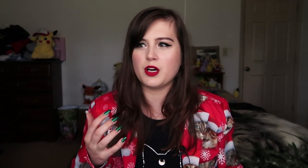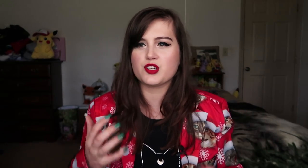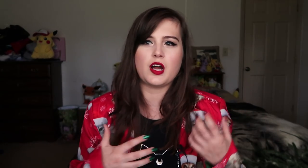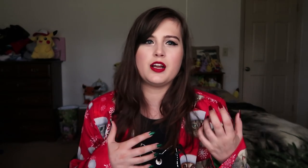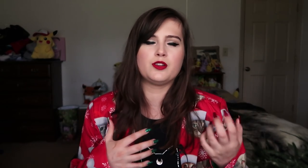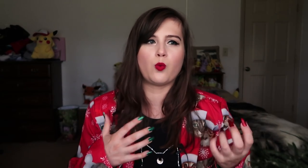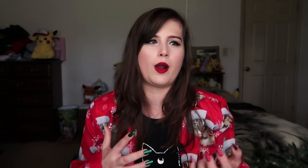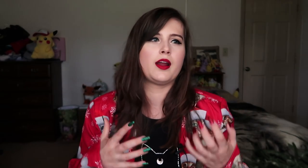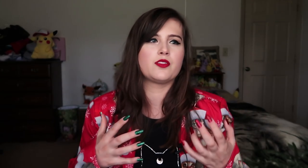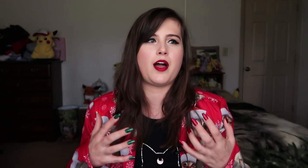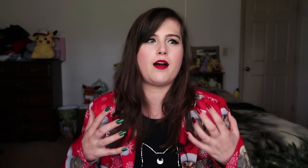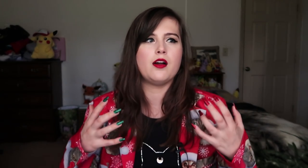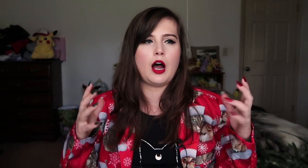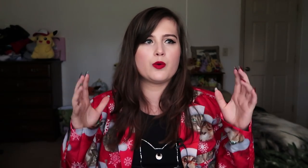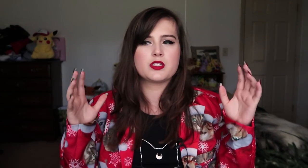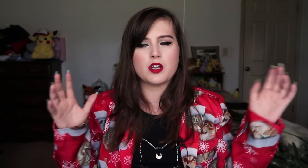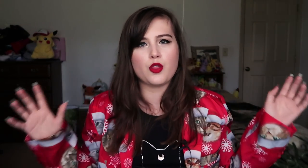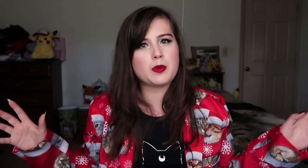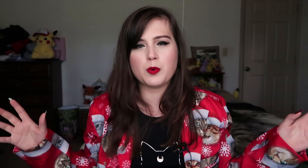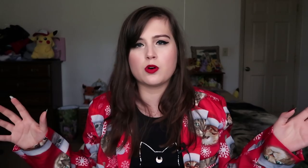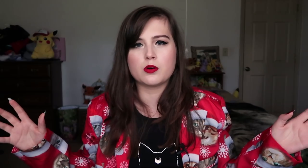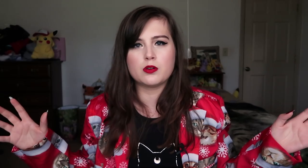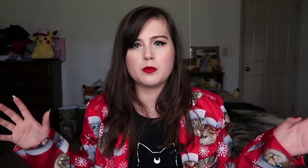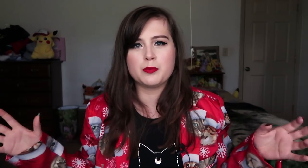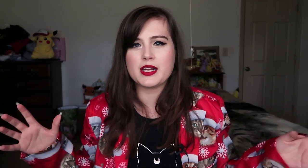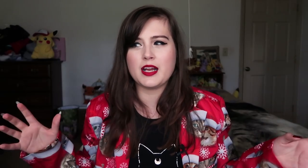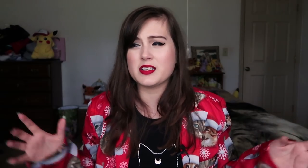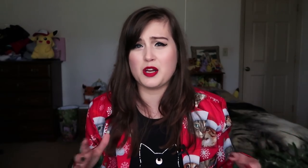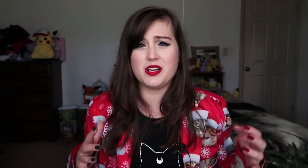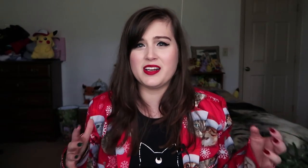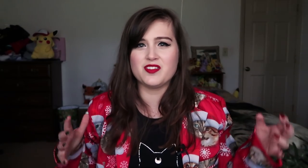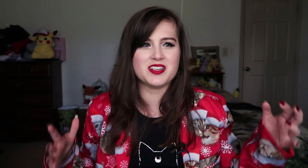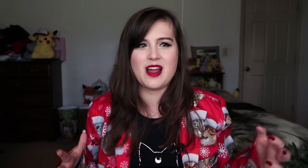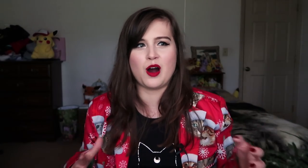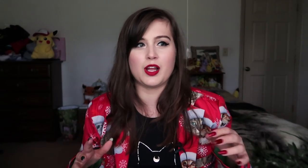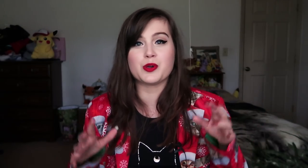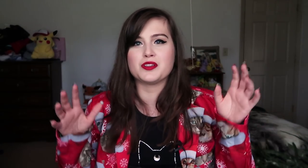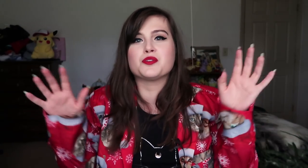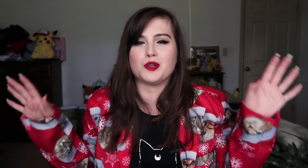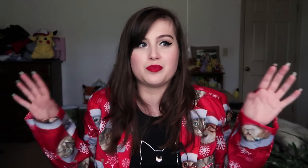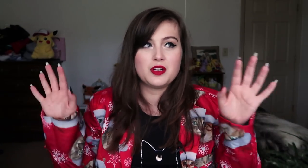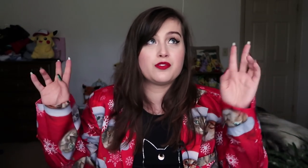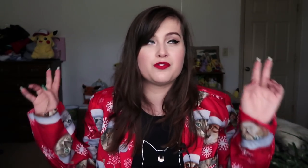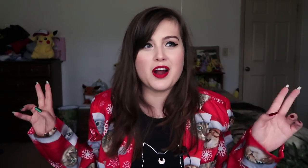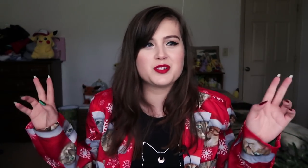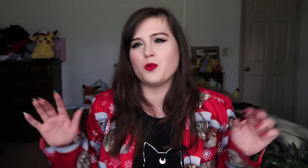not in the way that I would see other people be connected. I mean, even now, like, with YouTube, friends and whatnot,